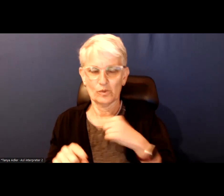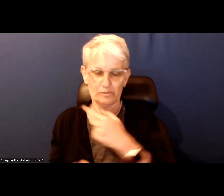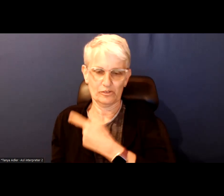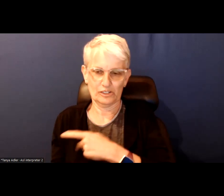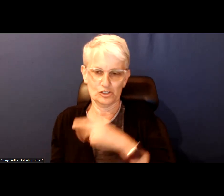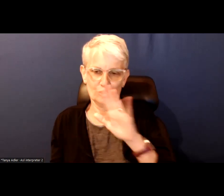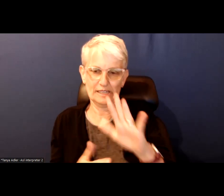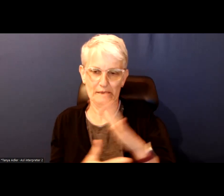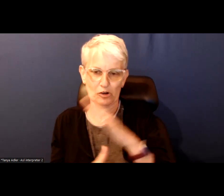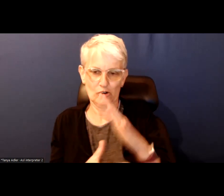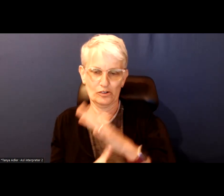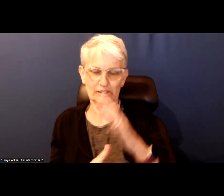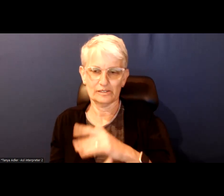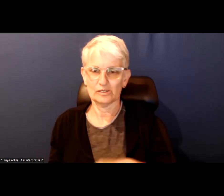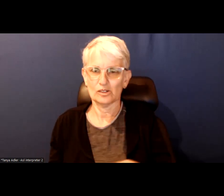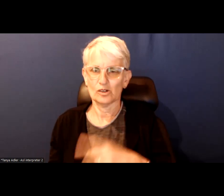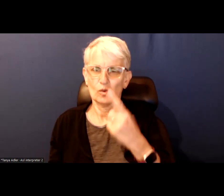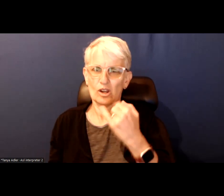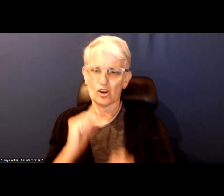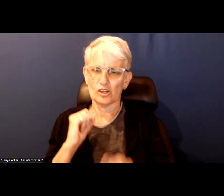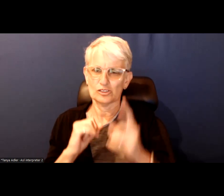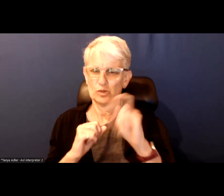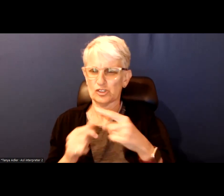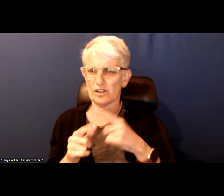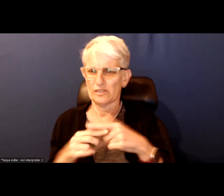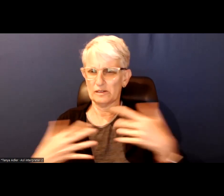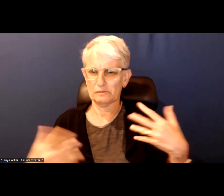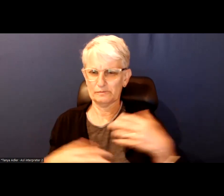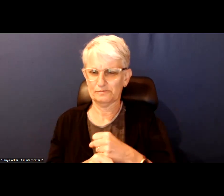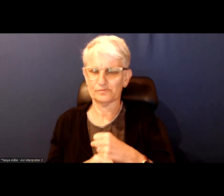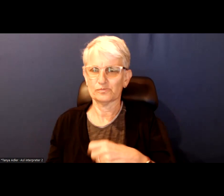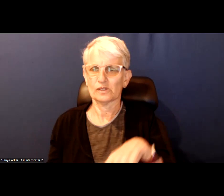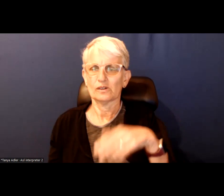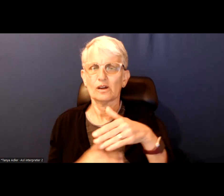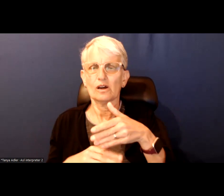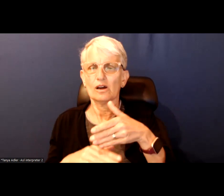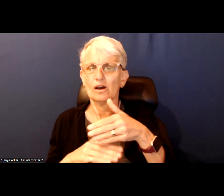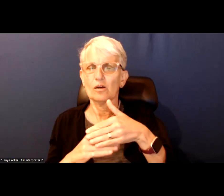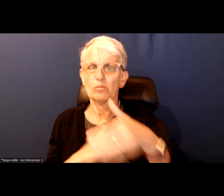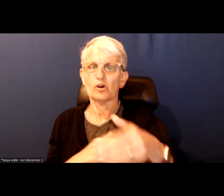Here is one last question then we will wrap up. Postelection what you hope to see from our new mayor?